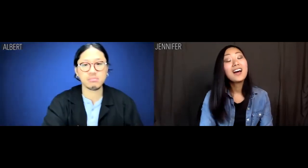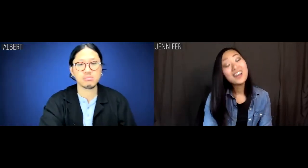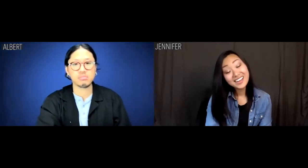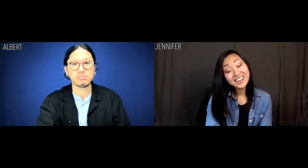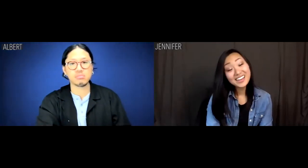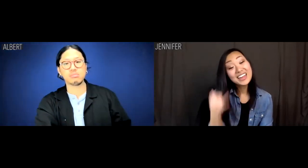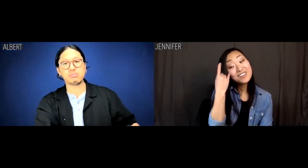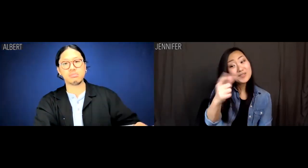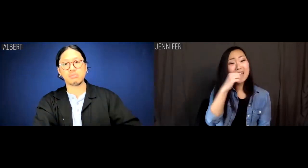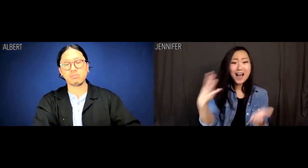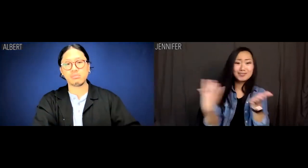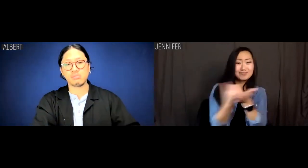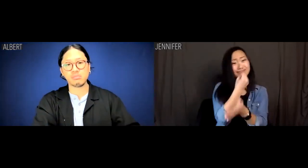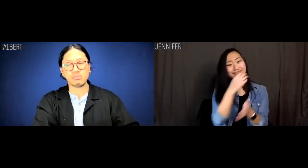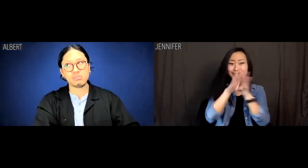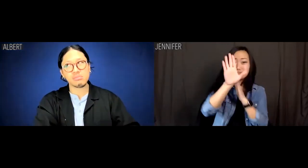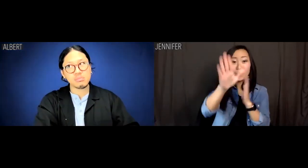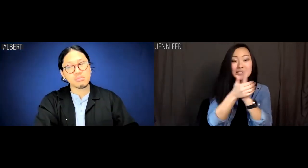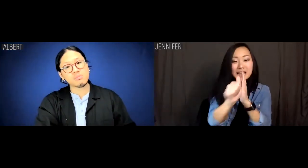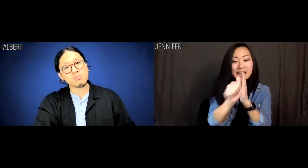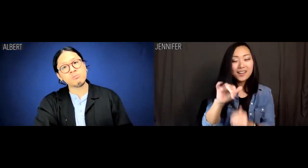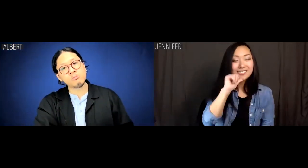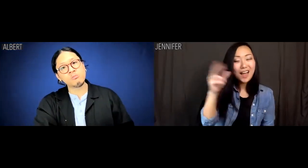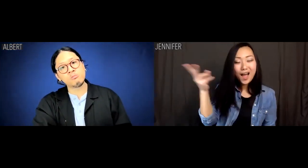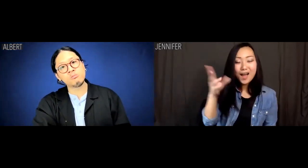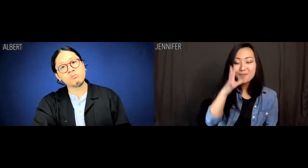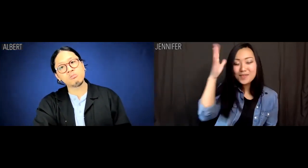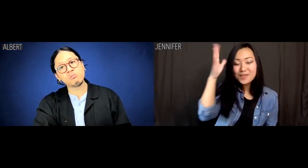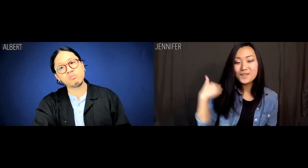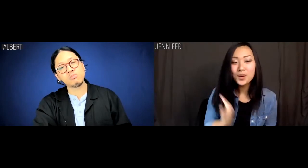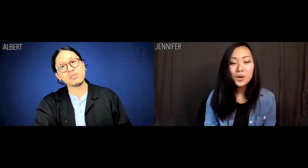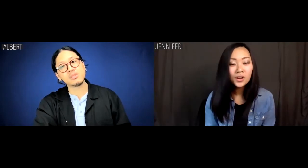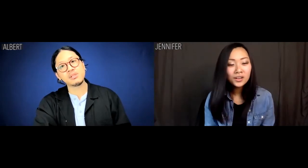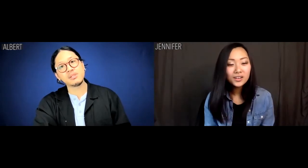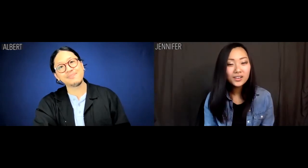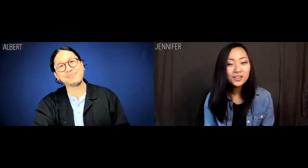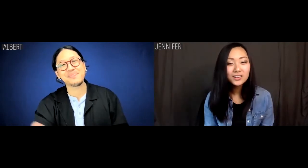Jennifer: Albert, if you haven't capitalized on your talents, that's not mom and Dad's fault.